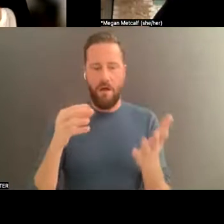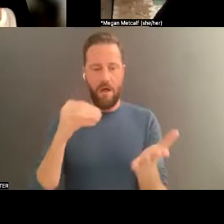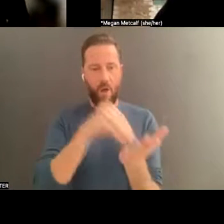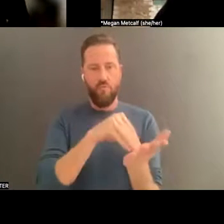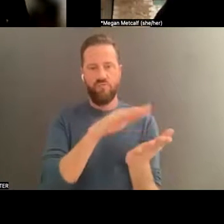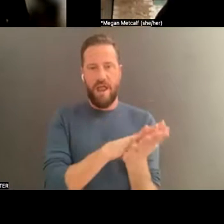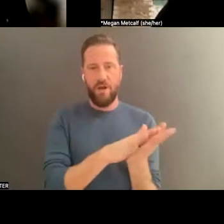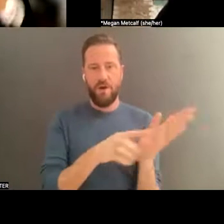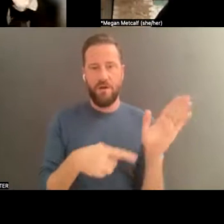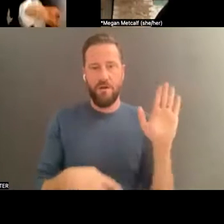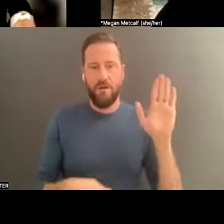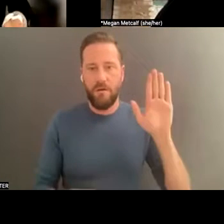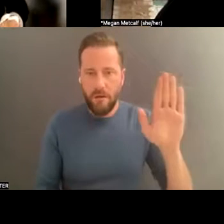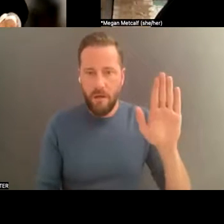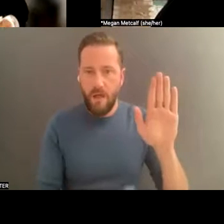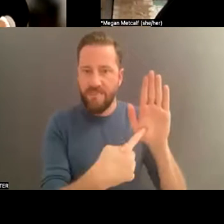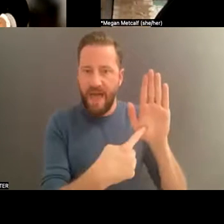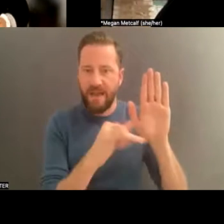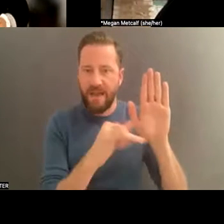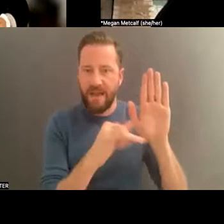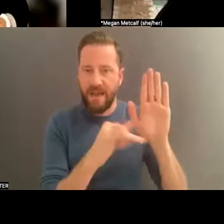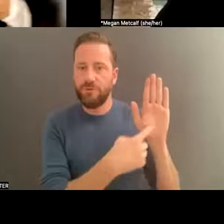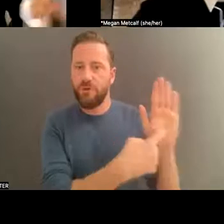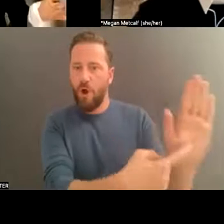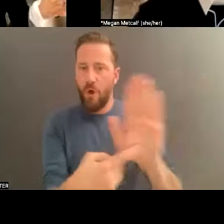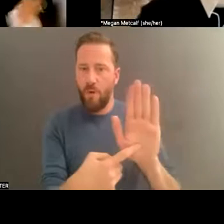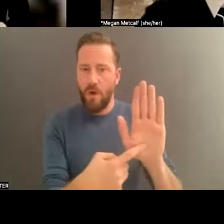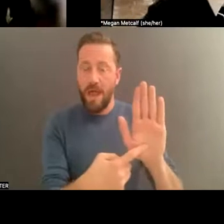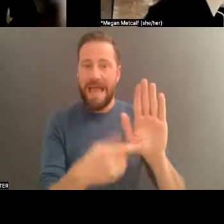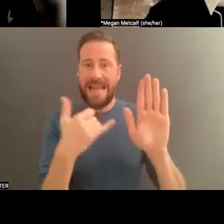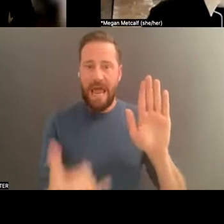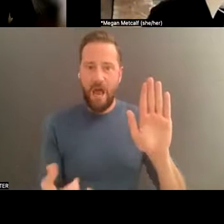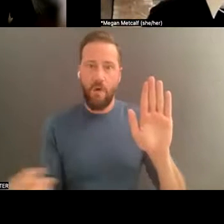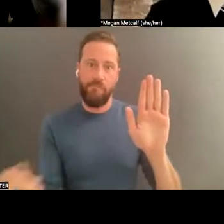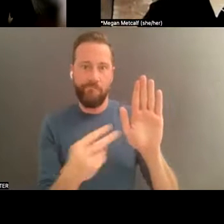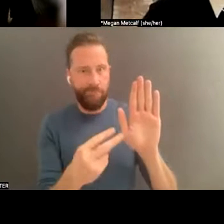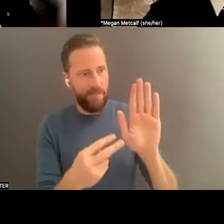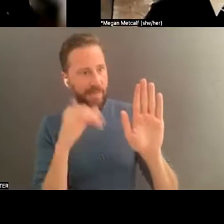record can be shared. And then you discuss, okay, do I make it free? Do I give free access? I have a